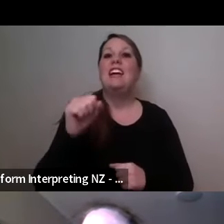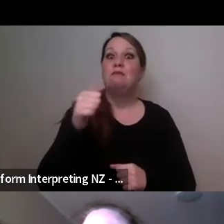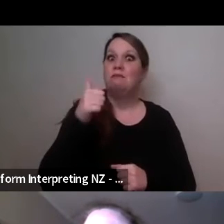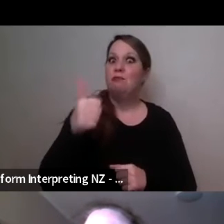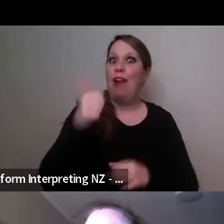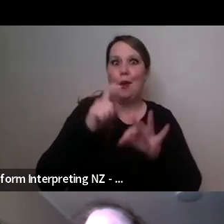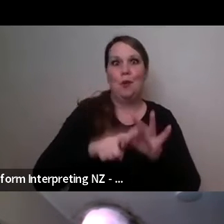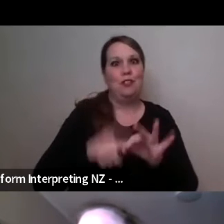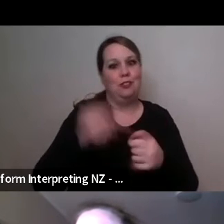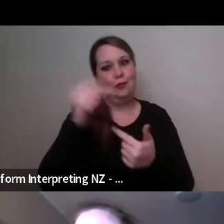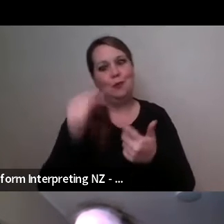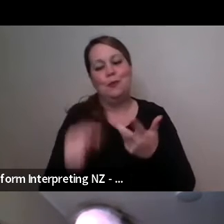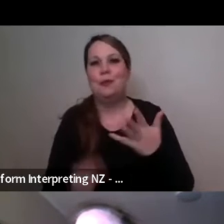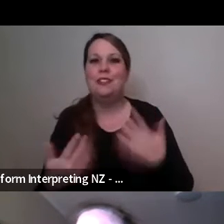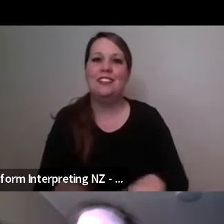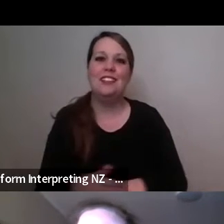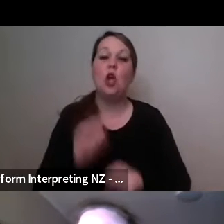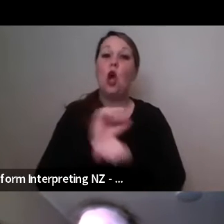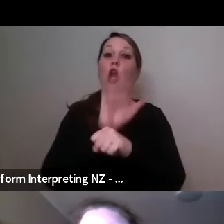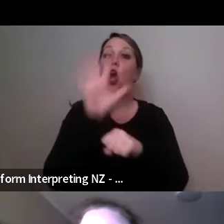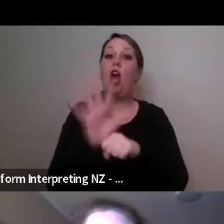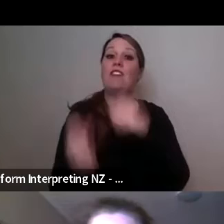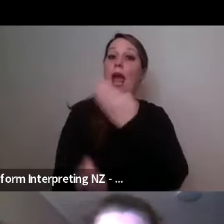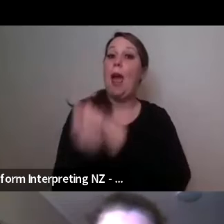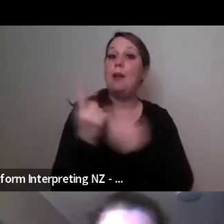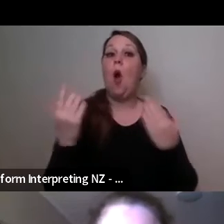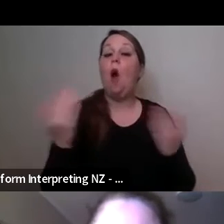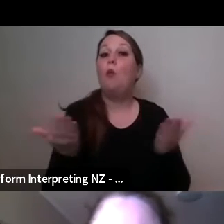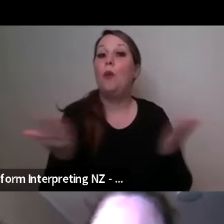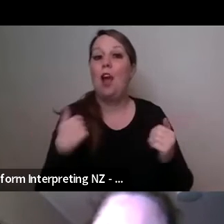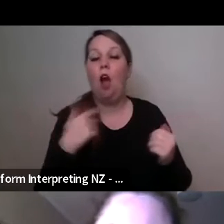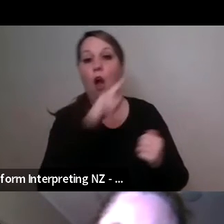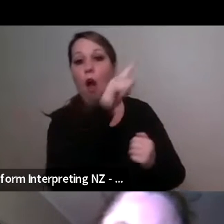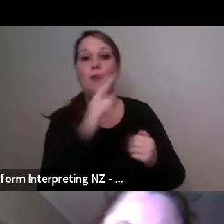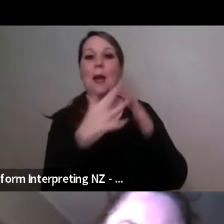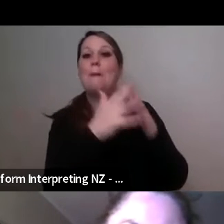firstly when Covid hit I was in America as Artistic Director of AXIS Dance Company so